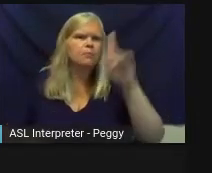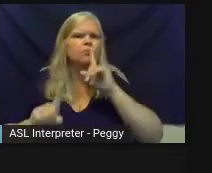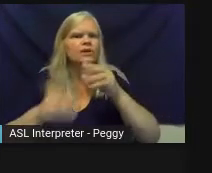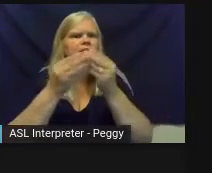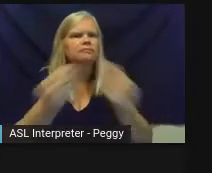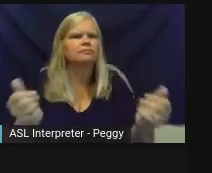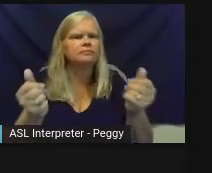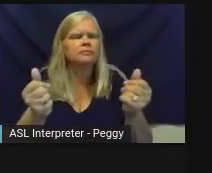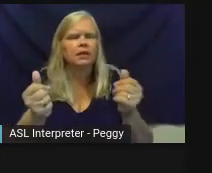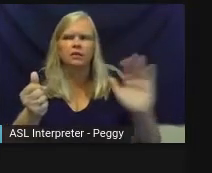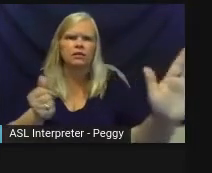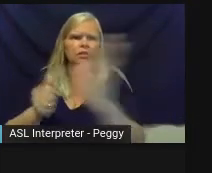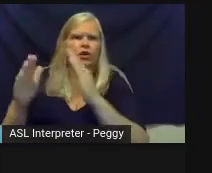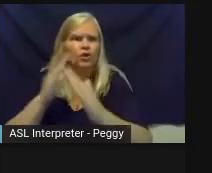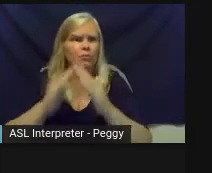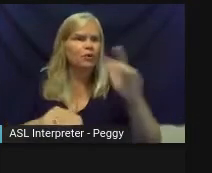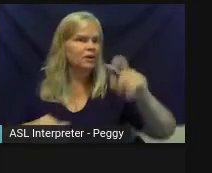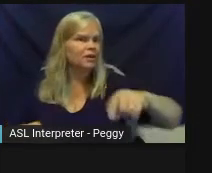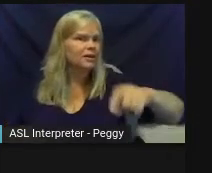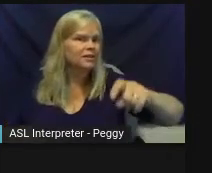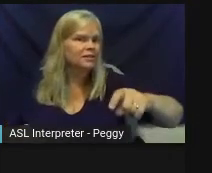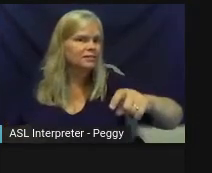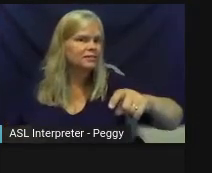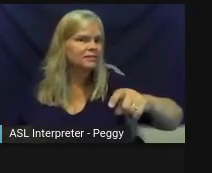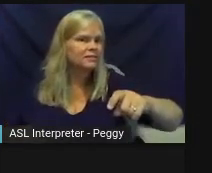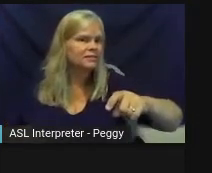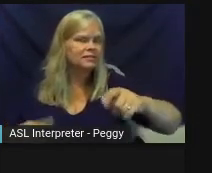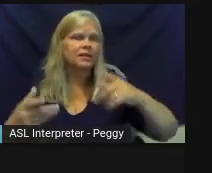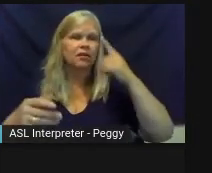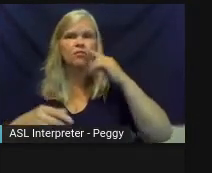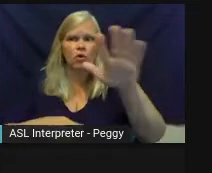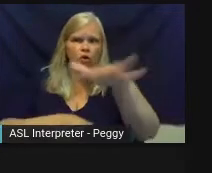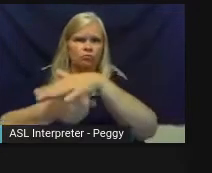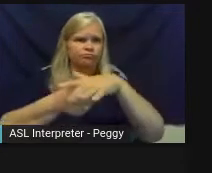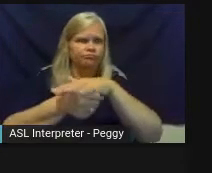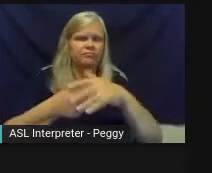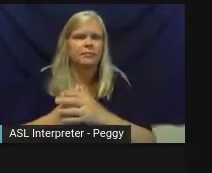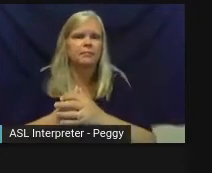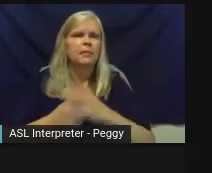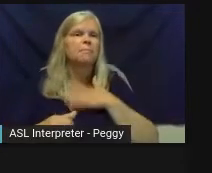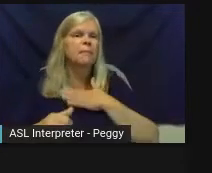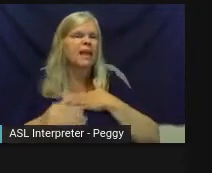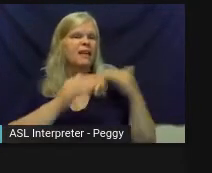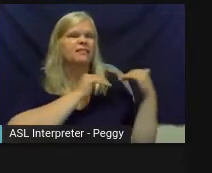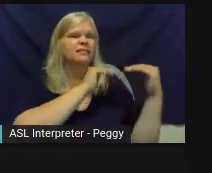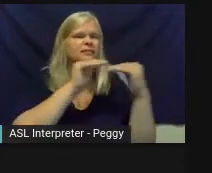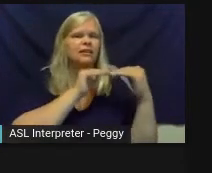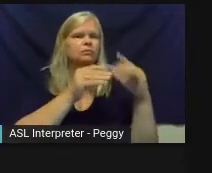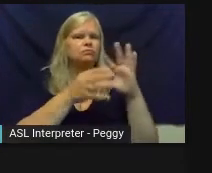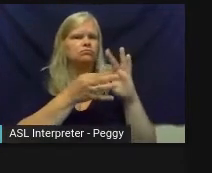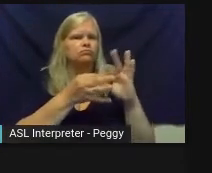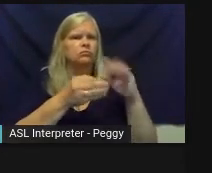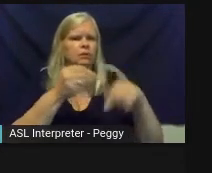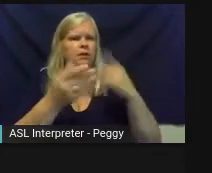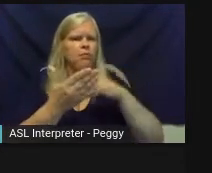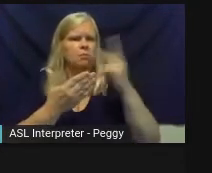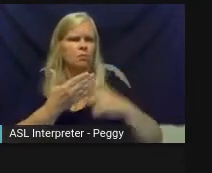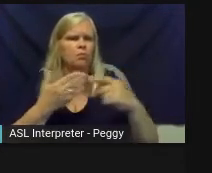needs that were specific to a particular place. My colleagues will tell you more specifically about the program that we ran, but I did want to give a little